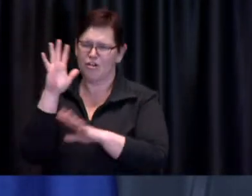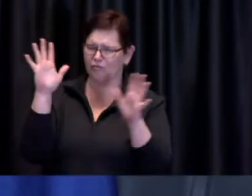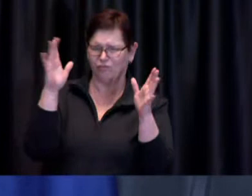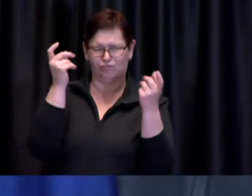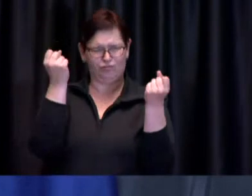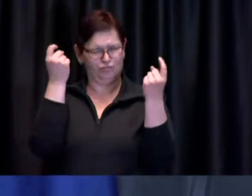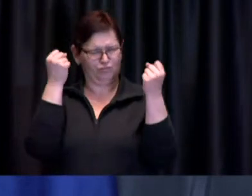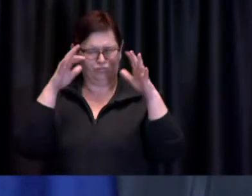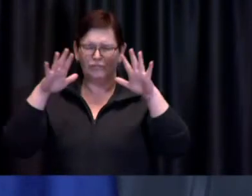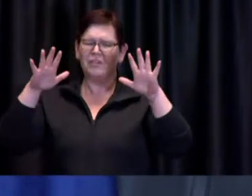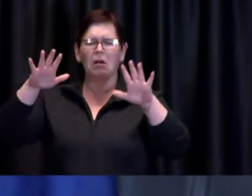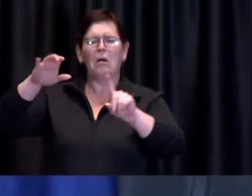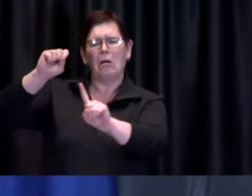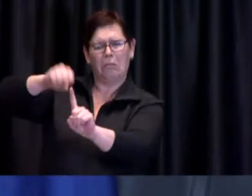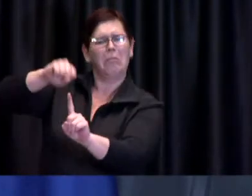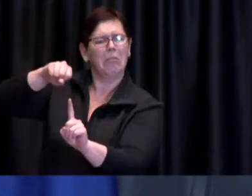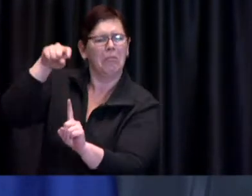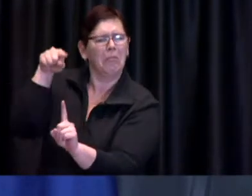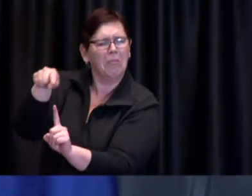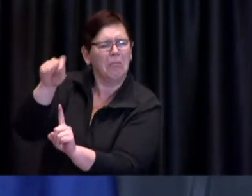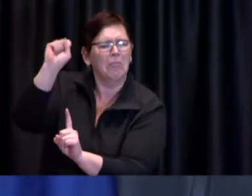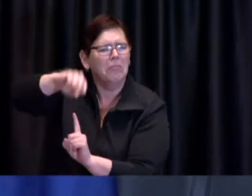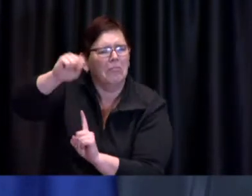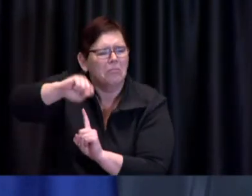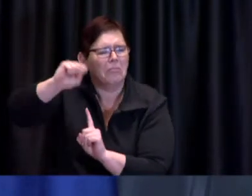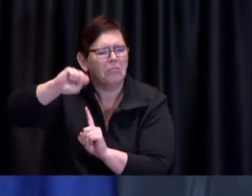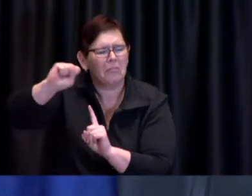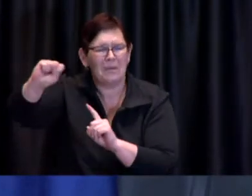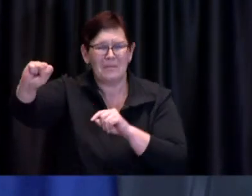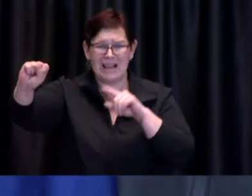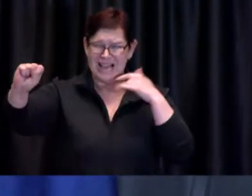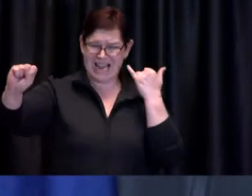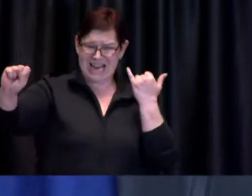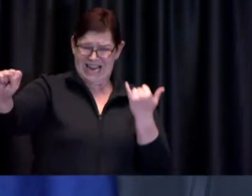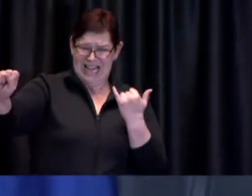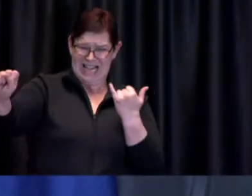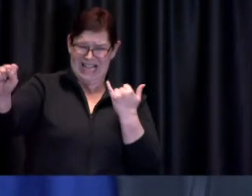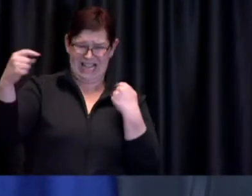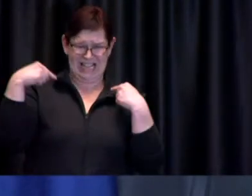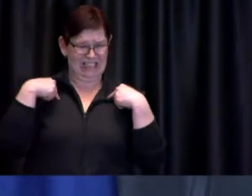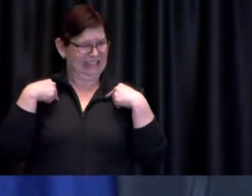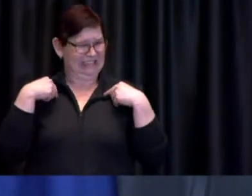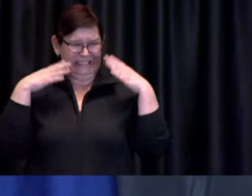uh you know perhaps shortly but at the moment my focus my exclusive focus is on the pandemic and on